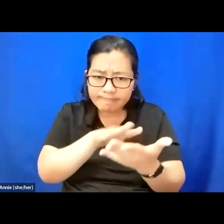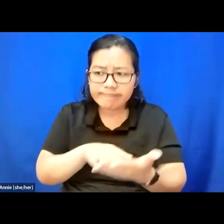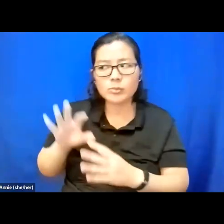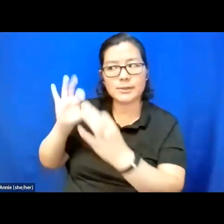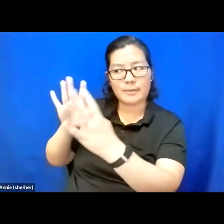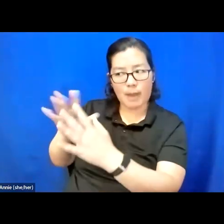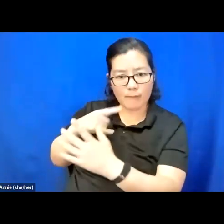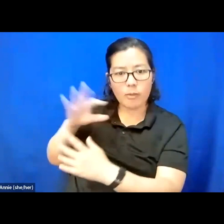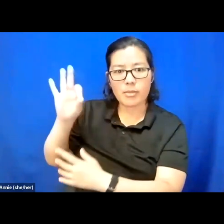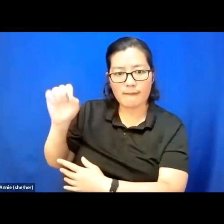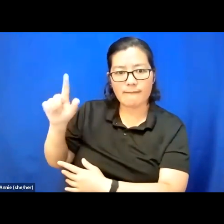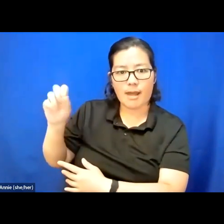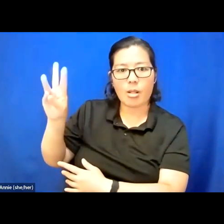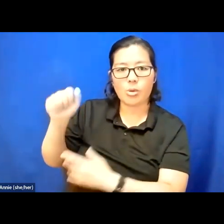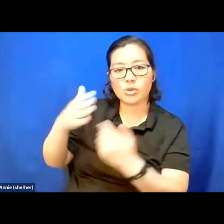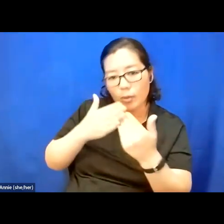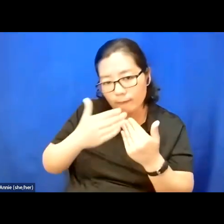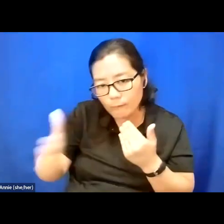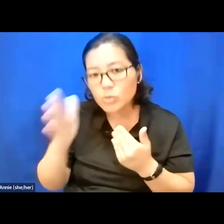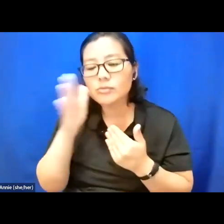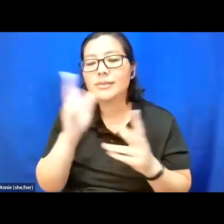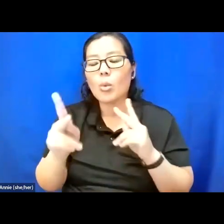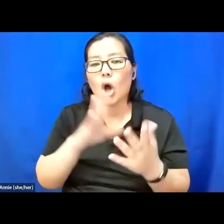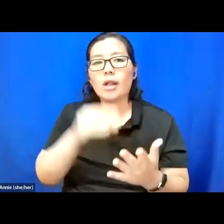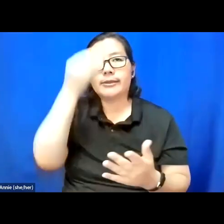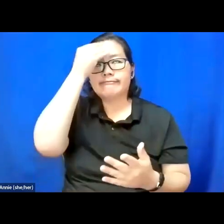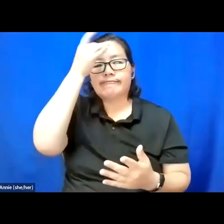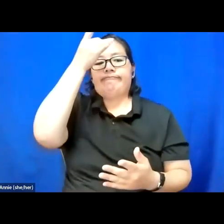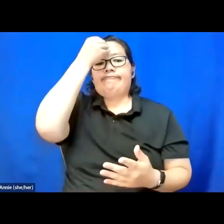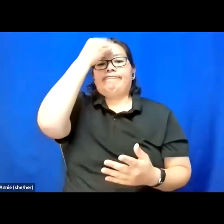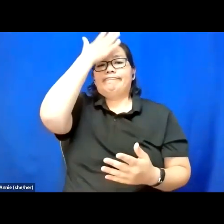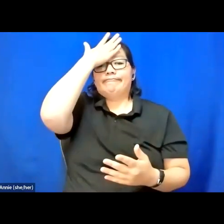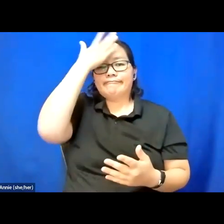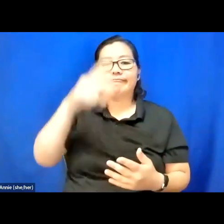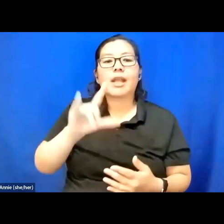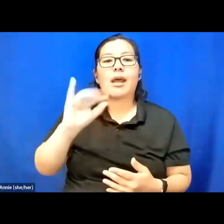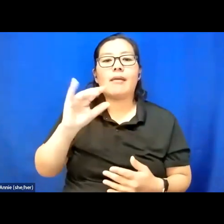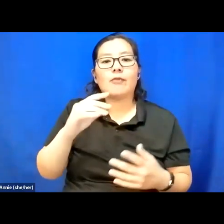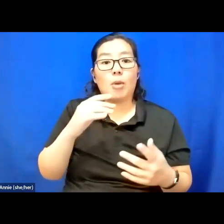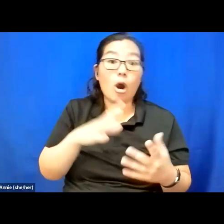so that others may learn from this experience and the mistakes that the Longmore Institute has made, as well as the links here.